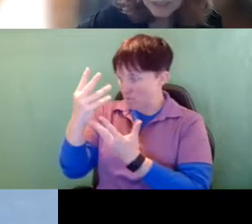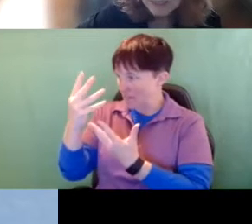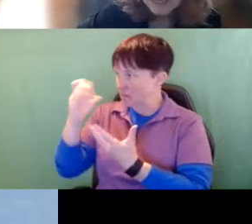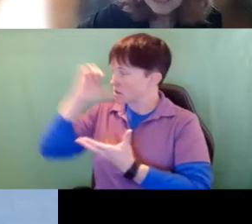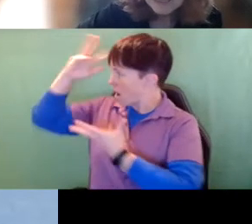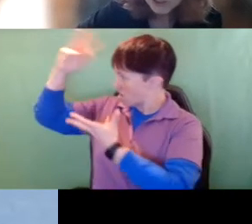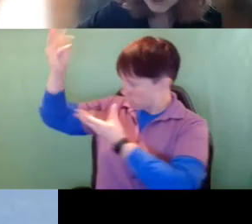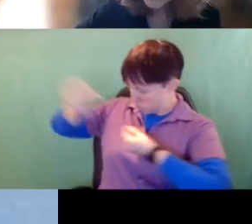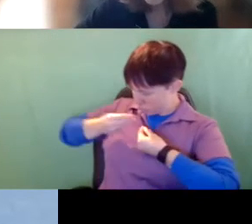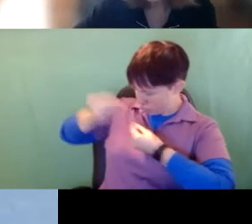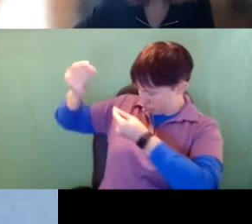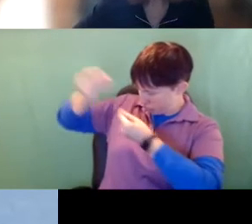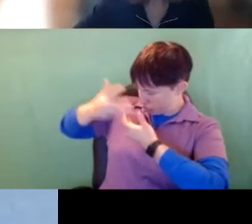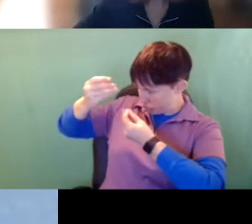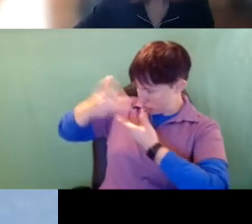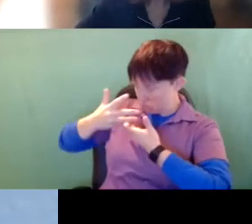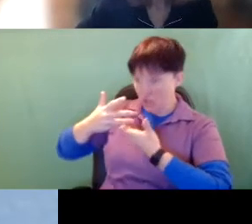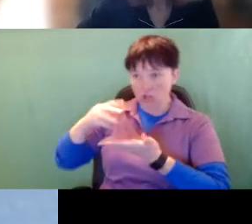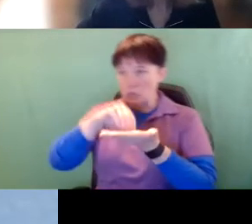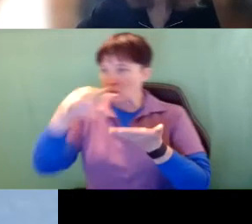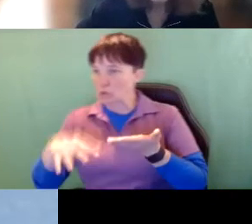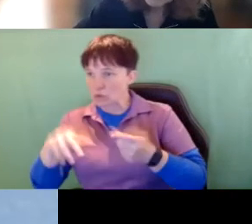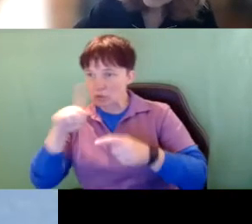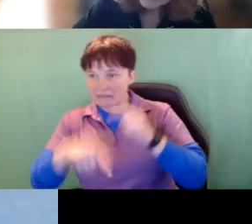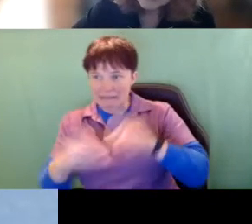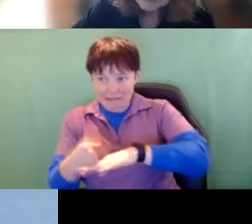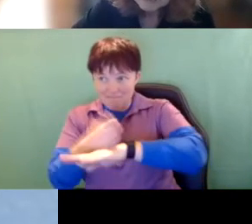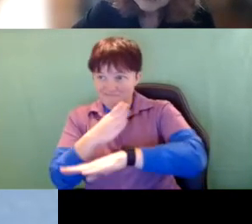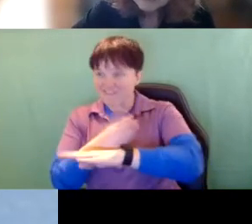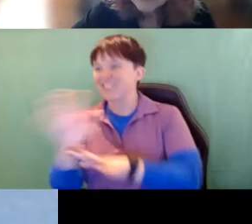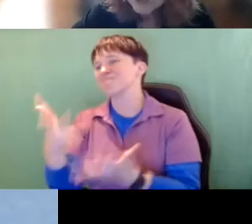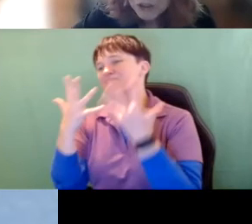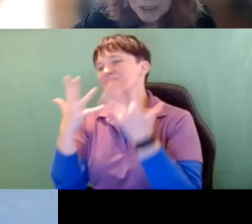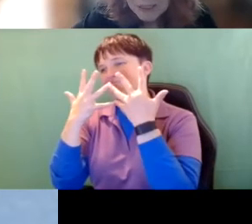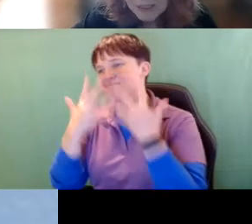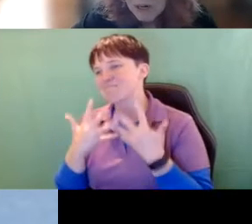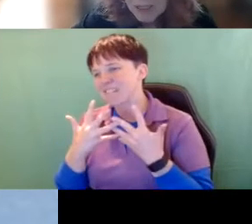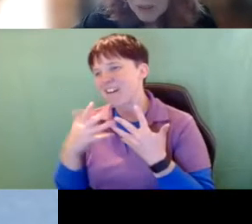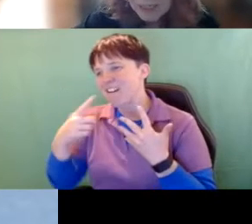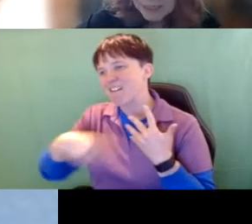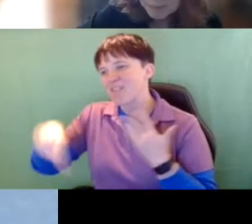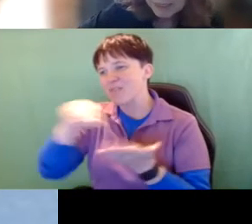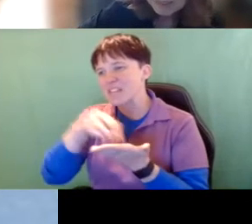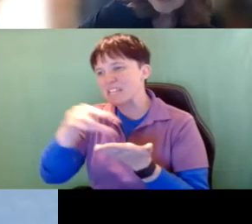The student won't make progress, and the sad thing is that these students are underestimated